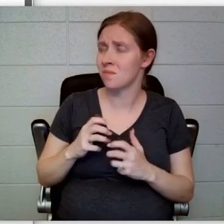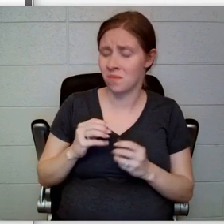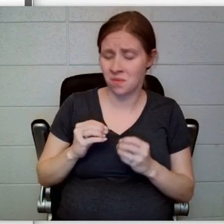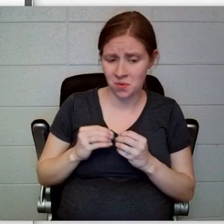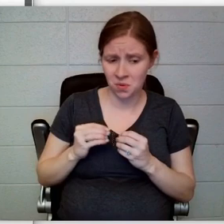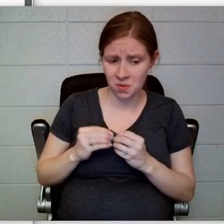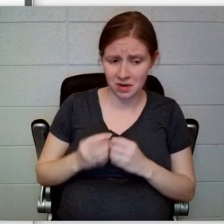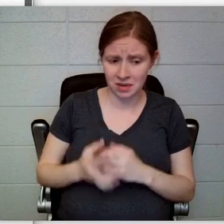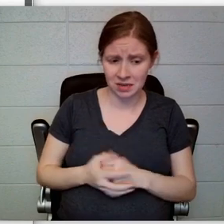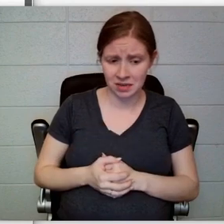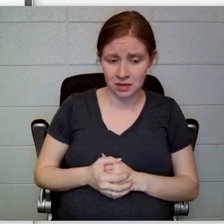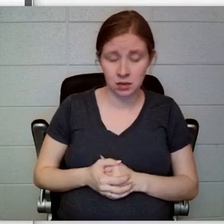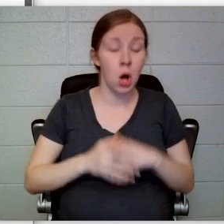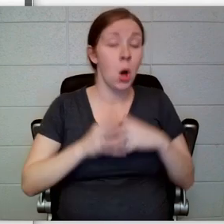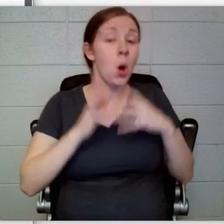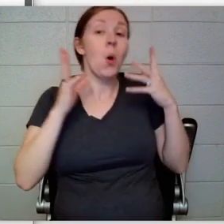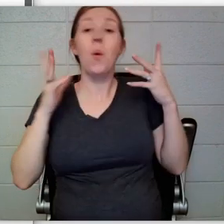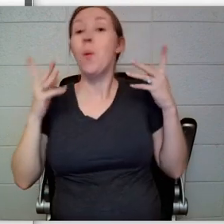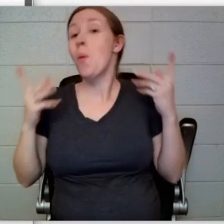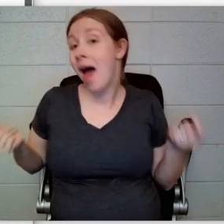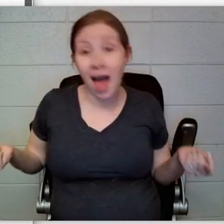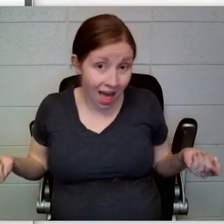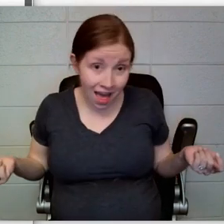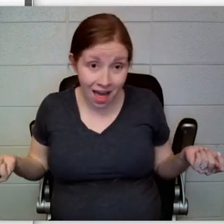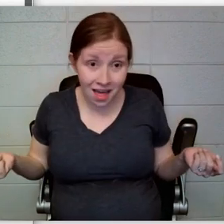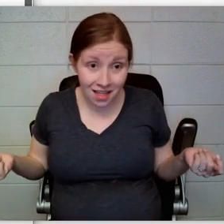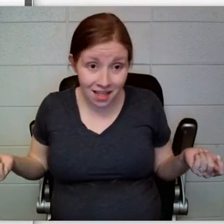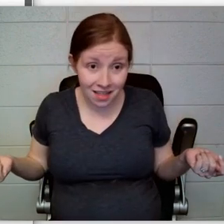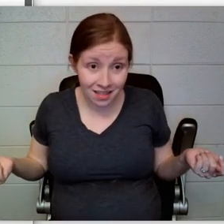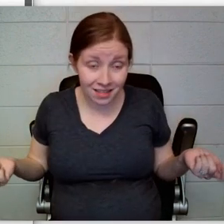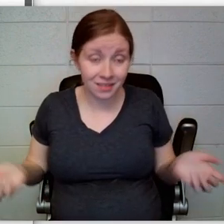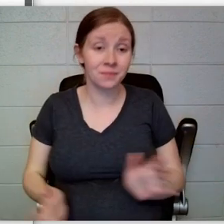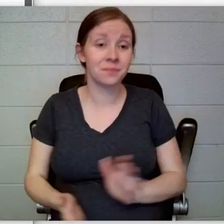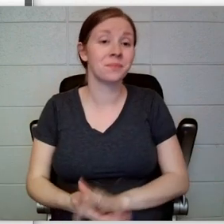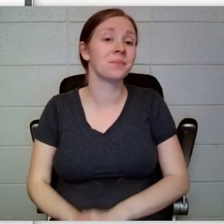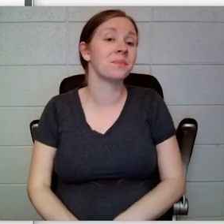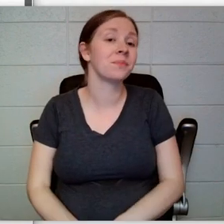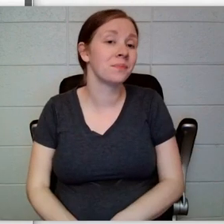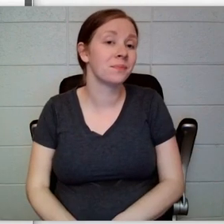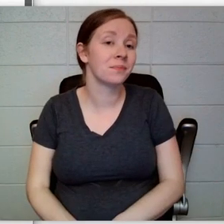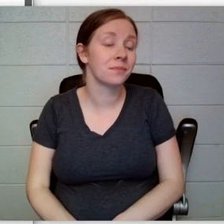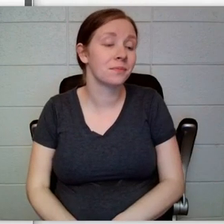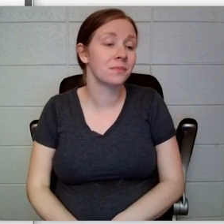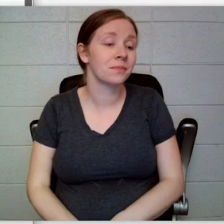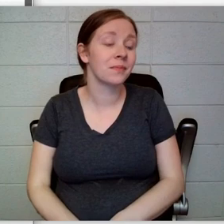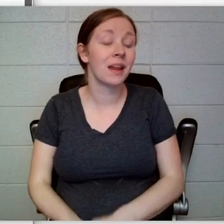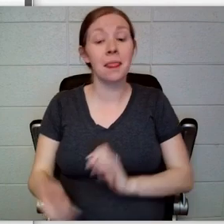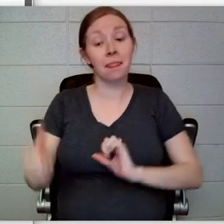“Well,” Count Olaf said, his eyes shining brightly, “the play is